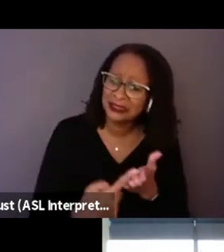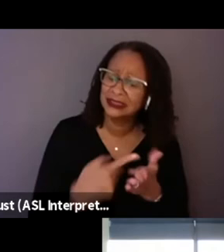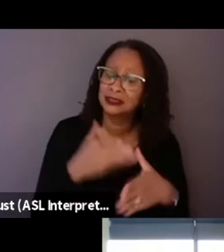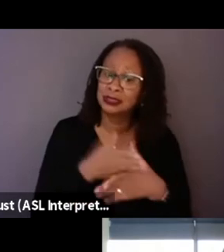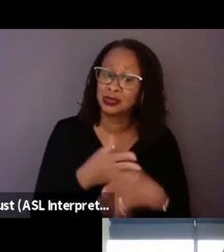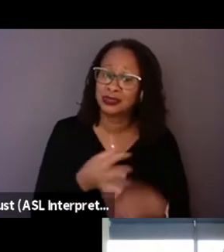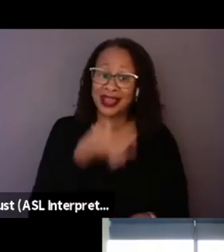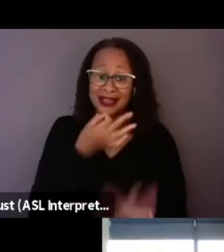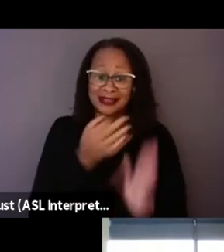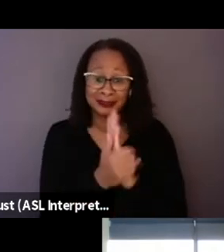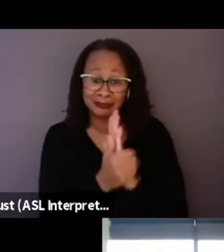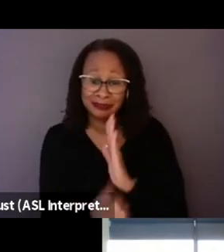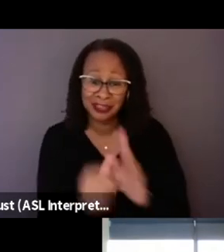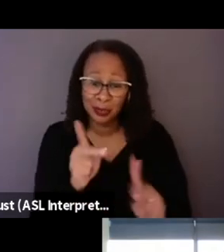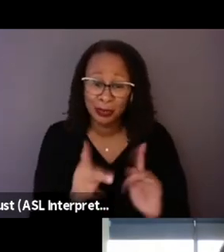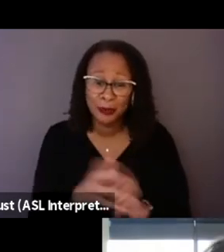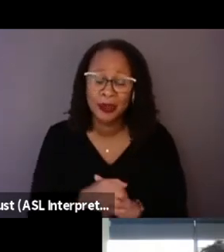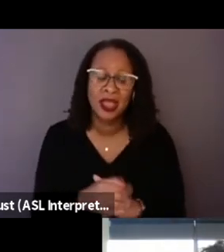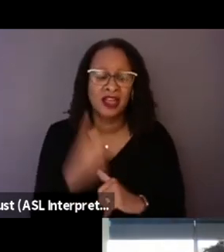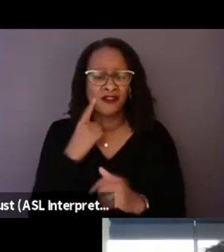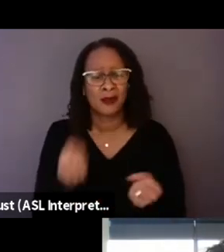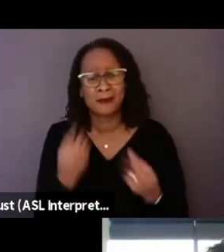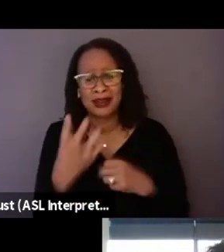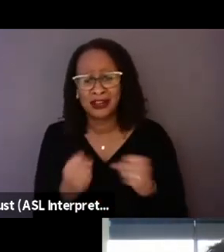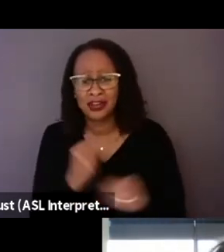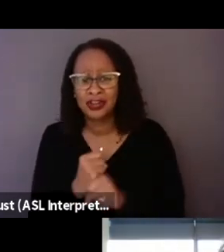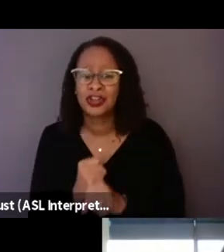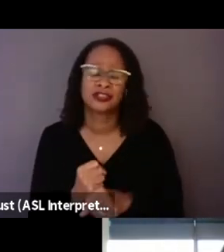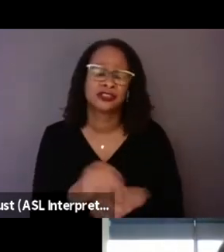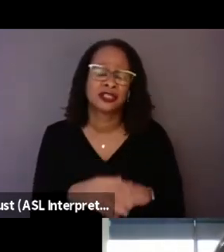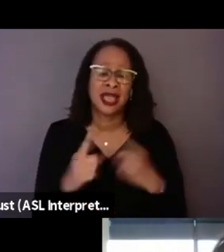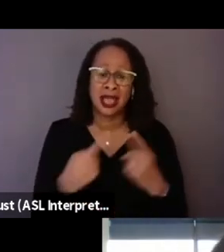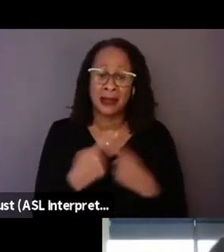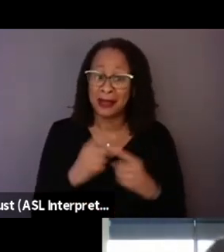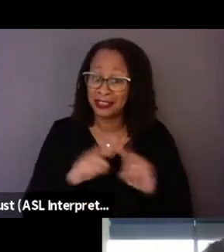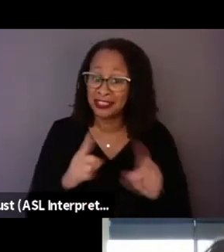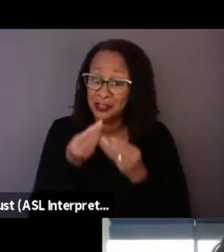for so many years and decades about different solutions,